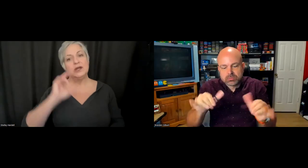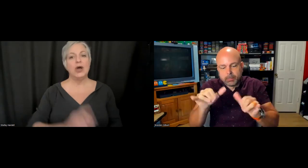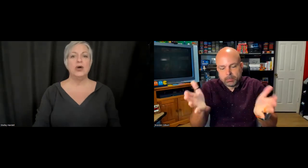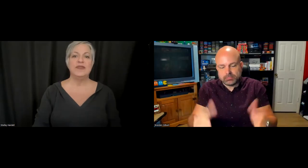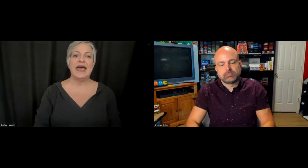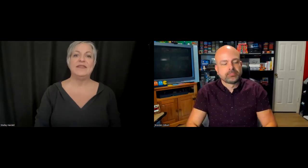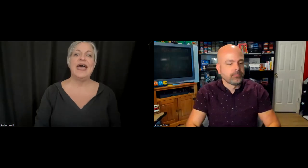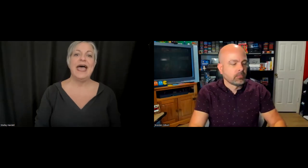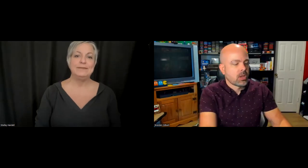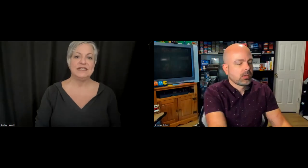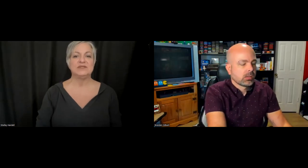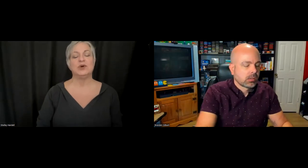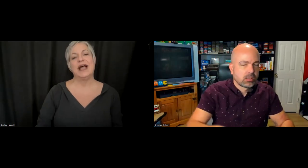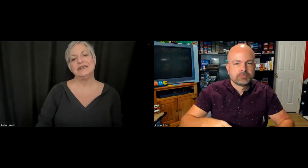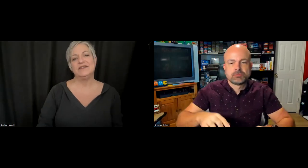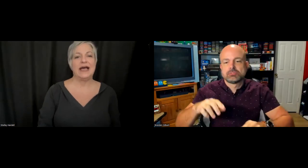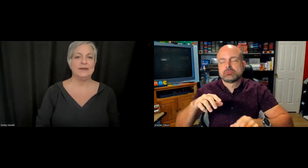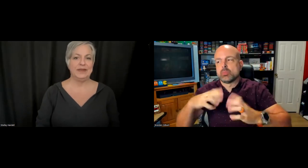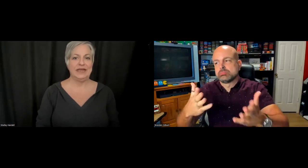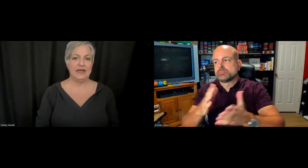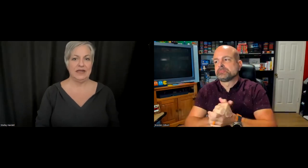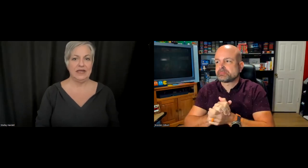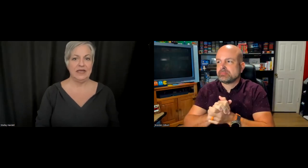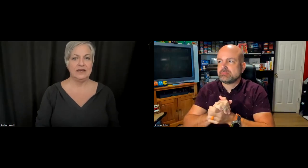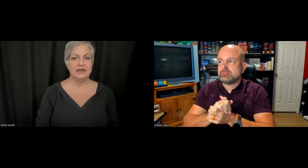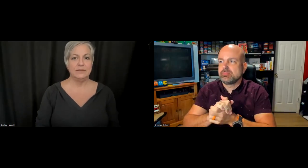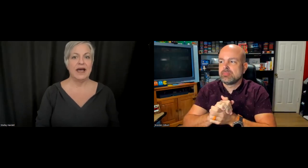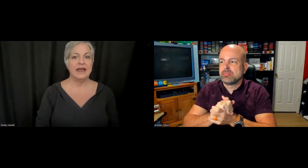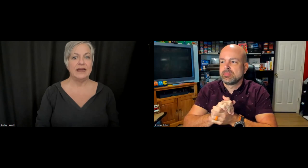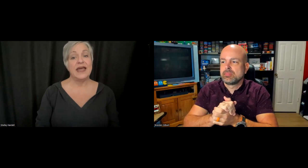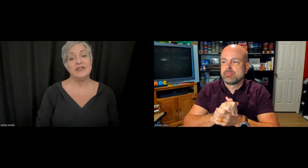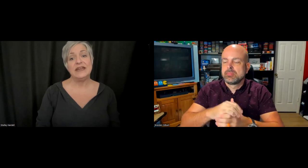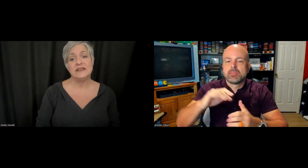know that the haptics will kind of guide me in my navigating the